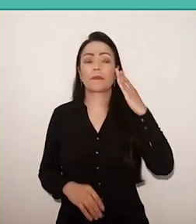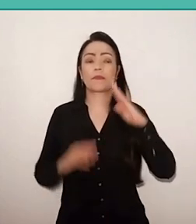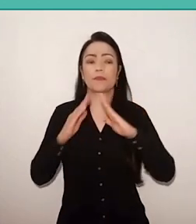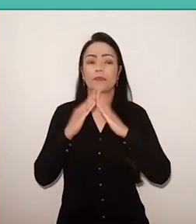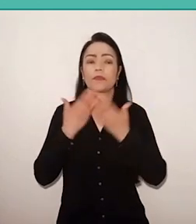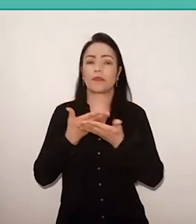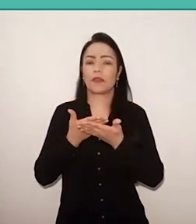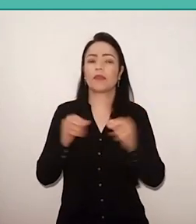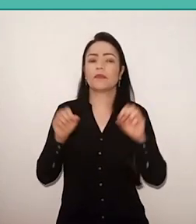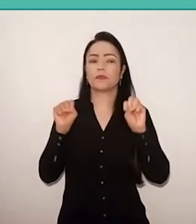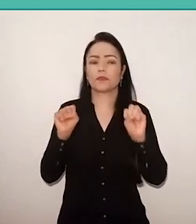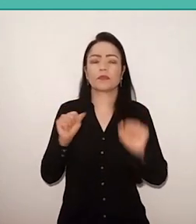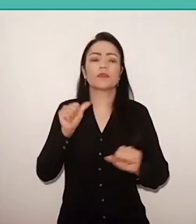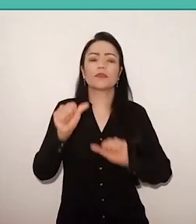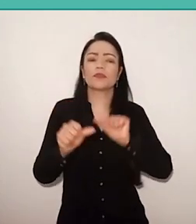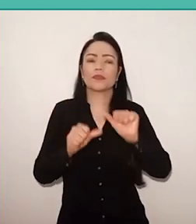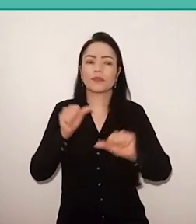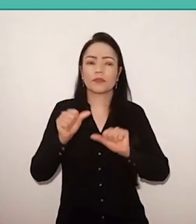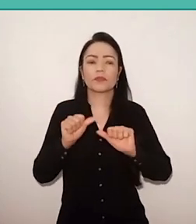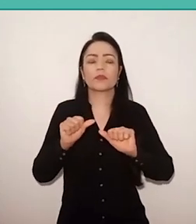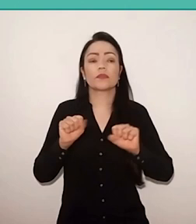and the school can be at the service of the oppressed,